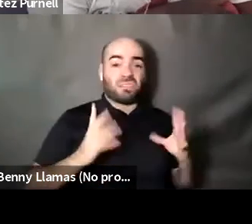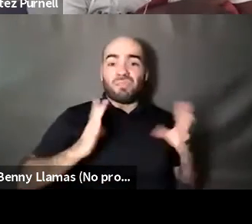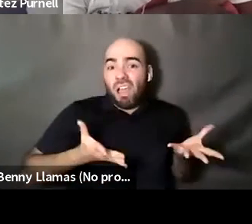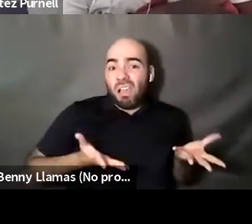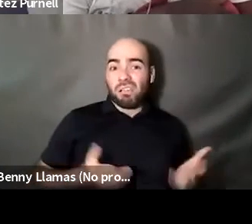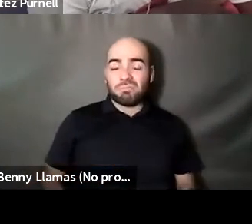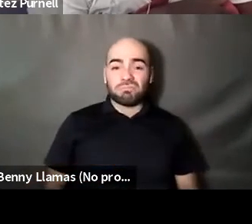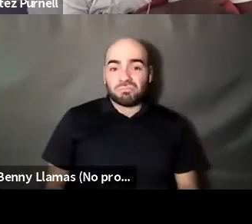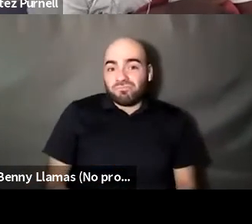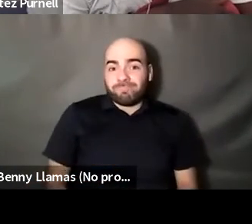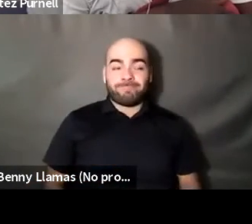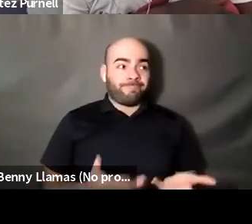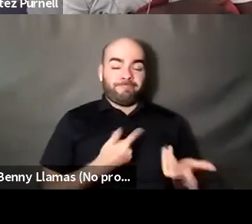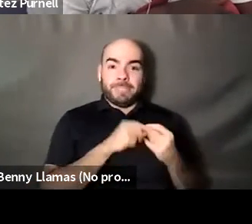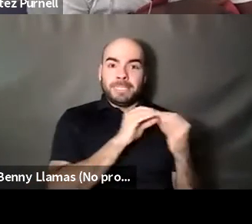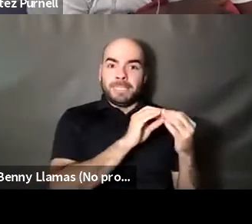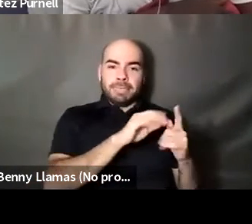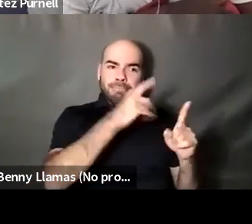Randa Jarrar she/they: So, but for me, I mean. Okay, so for me to